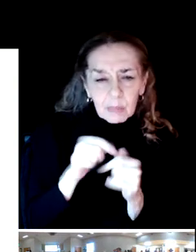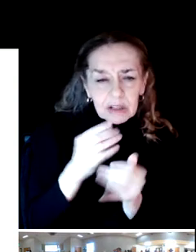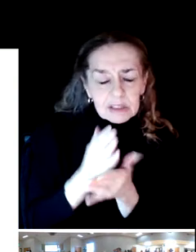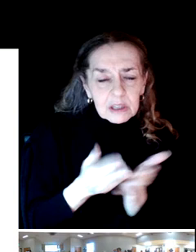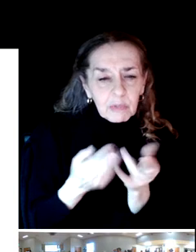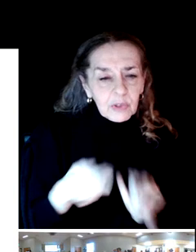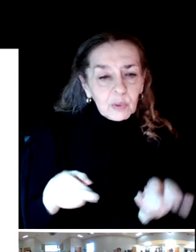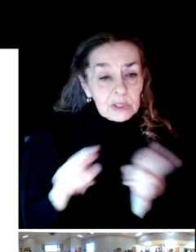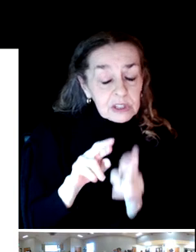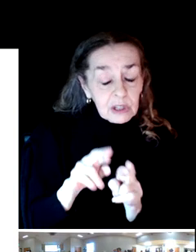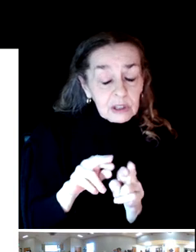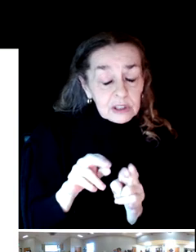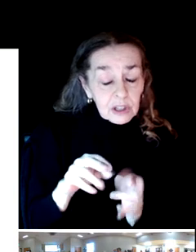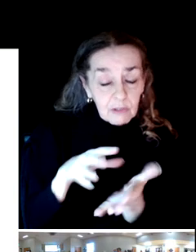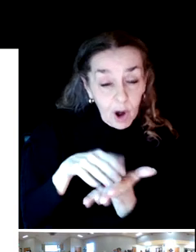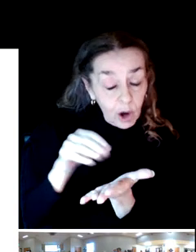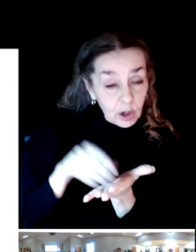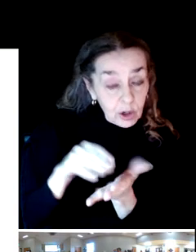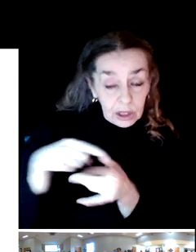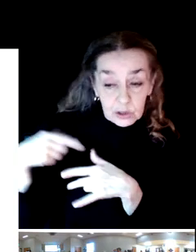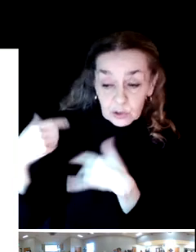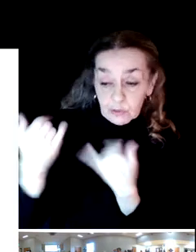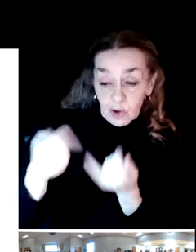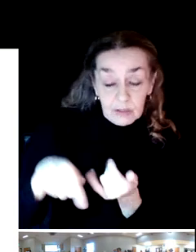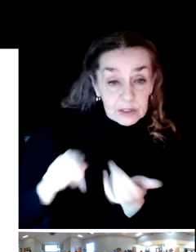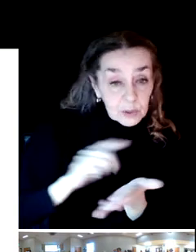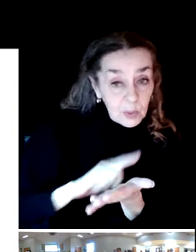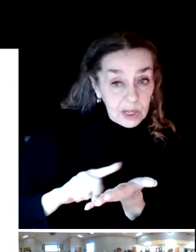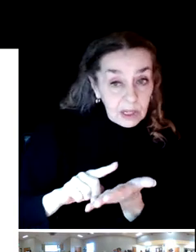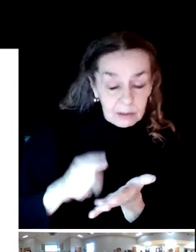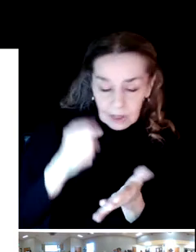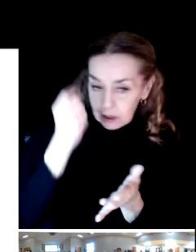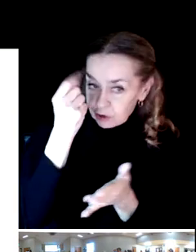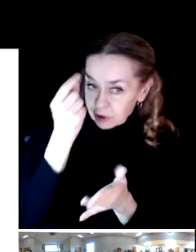week, you have to understand that no decisions have been made at this point.